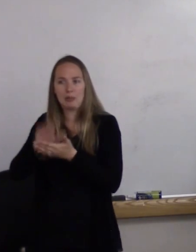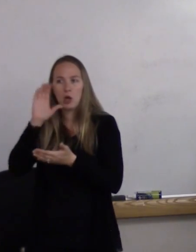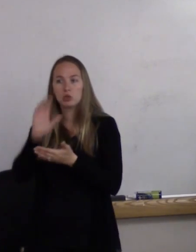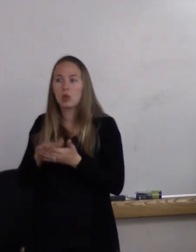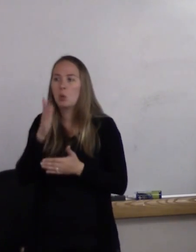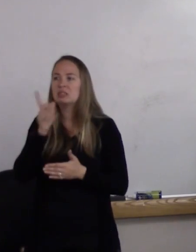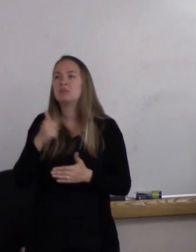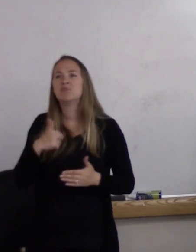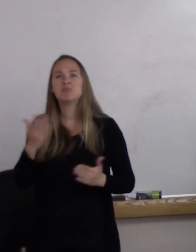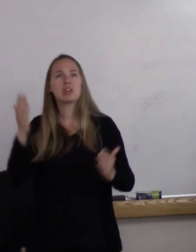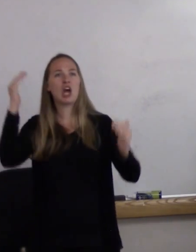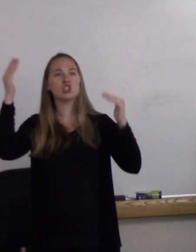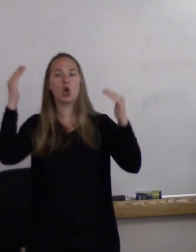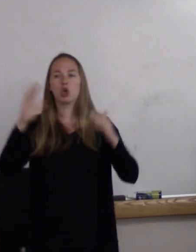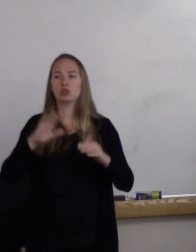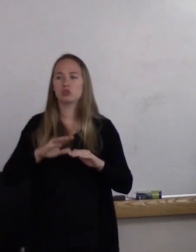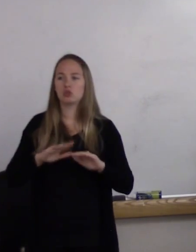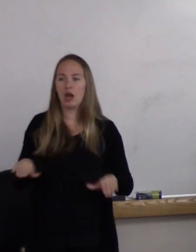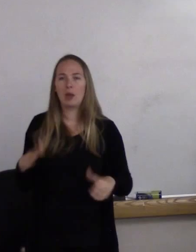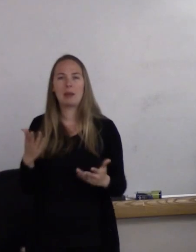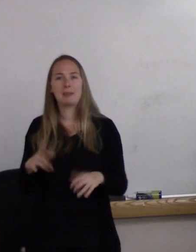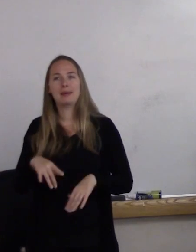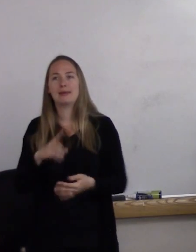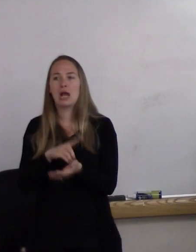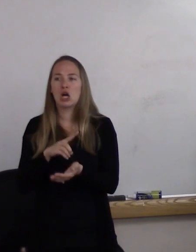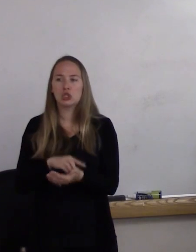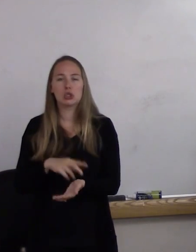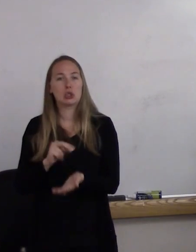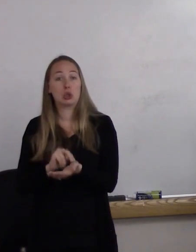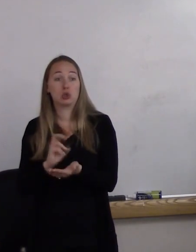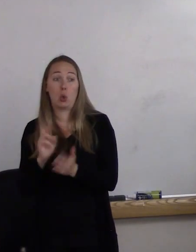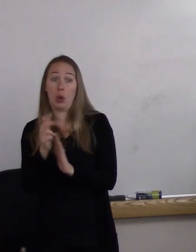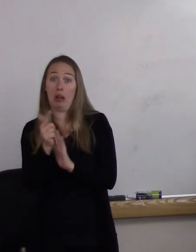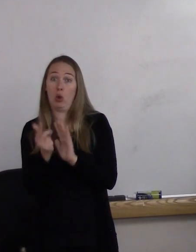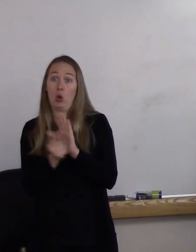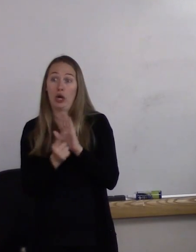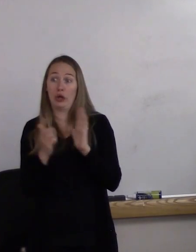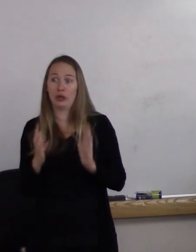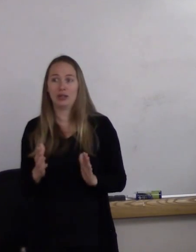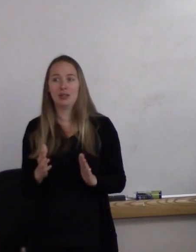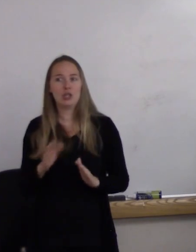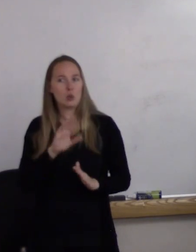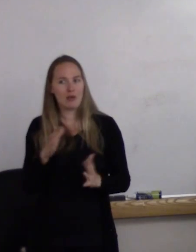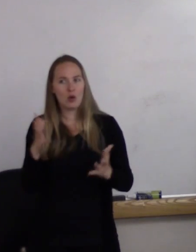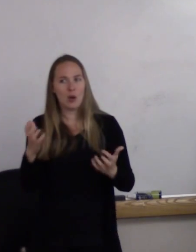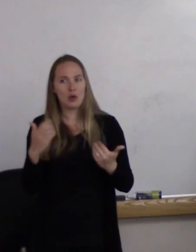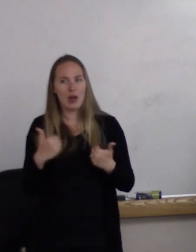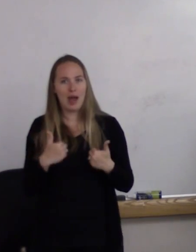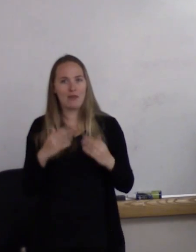who may be a doctor or a nurse or God forbid, a lawyer. You never want to have a client with a lawyer child.